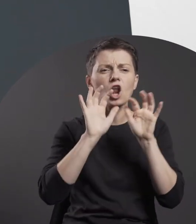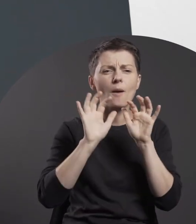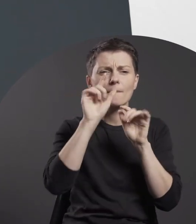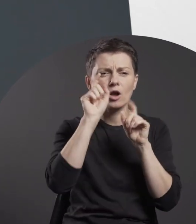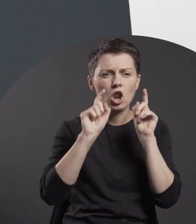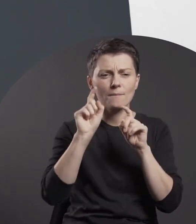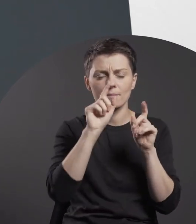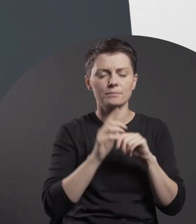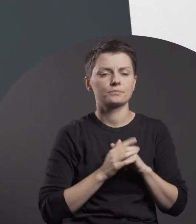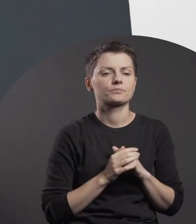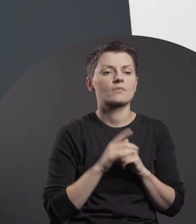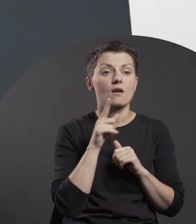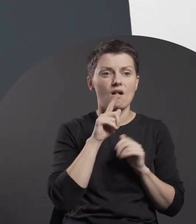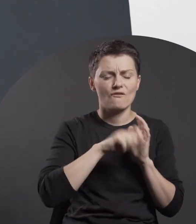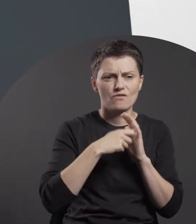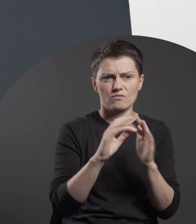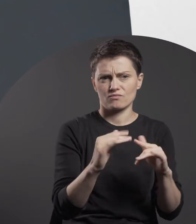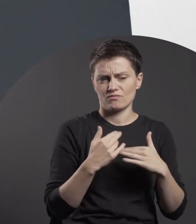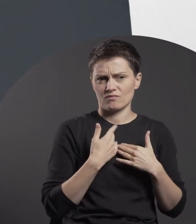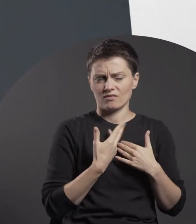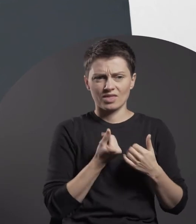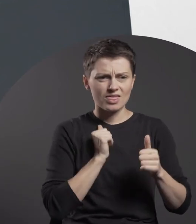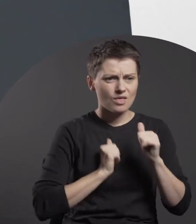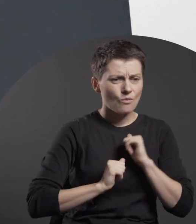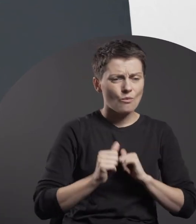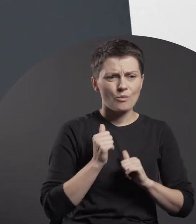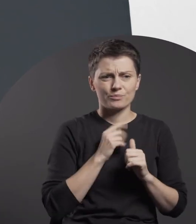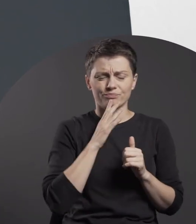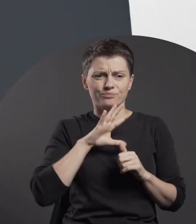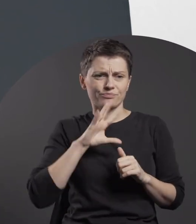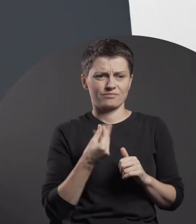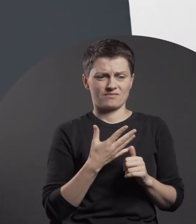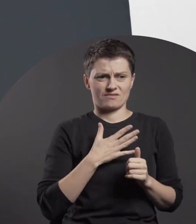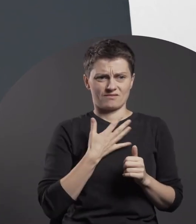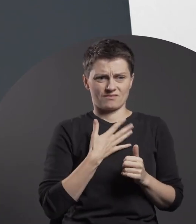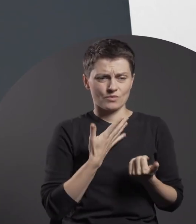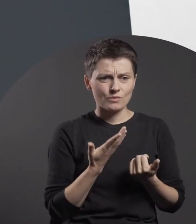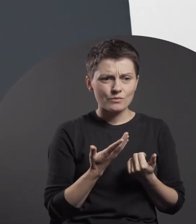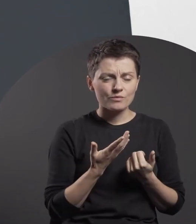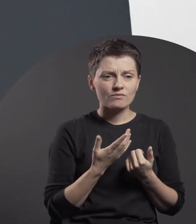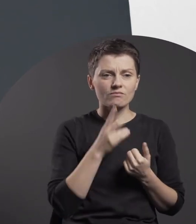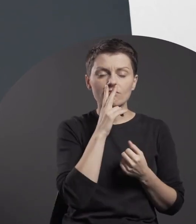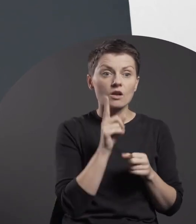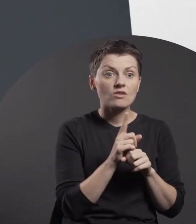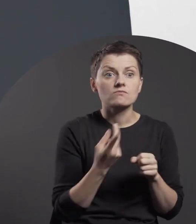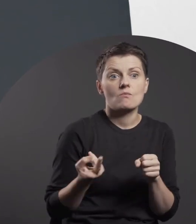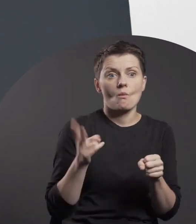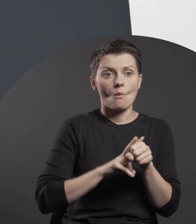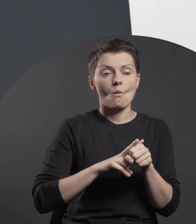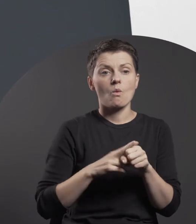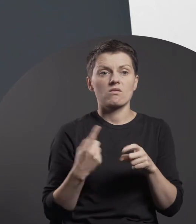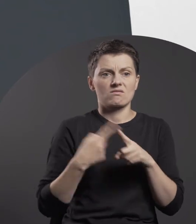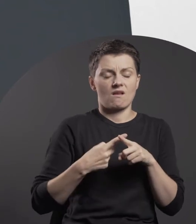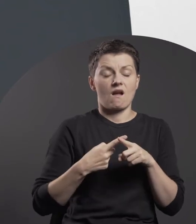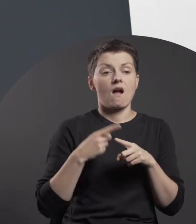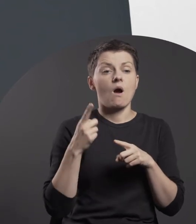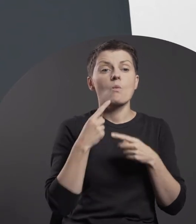The footage evokes a disturbing, weird sensation, which is heightened by the hypnotic film score.